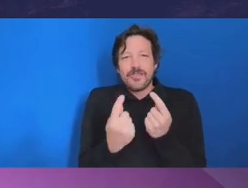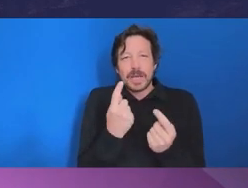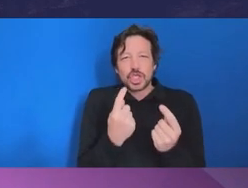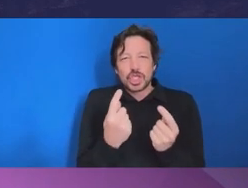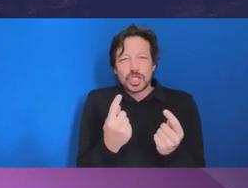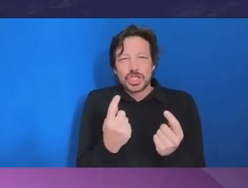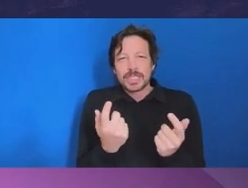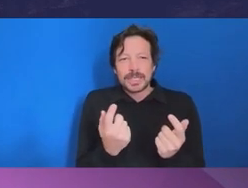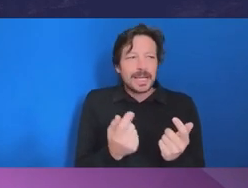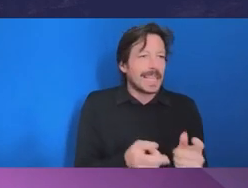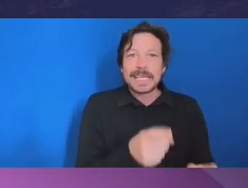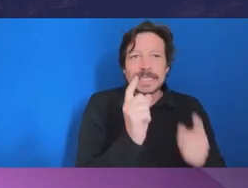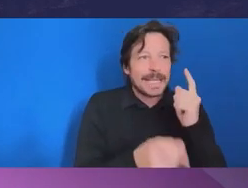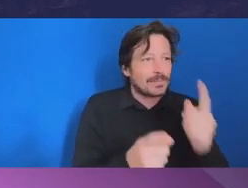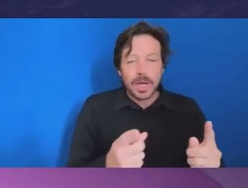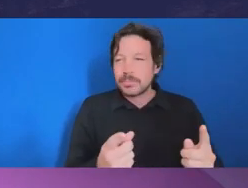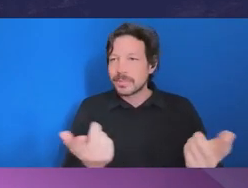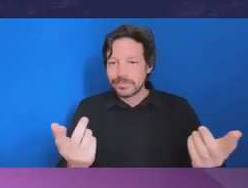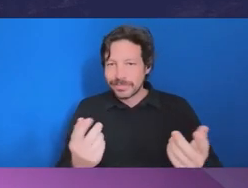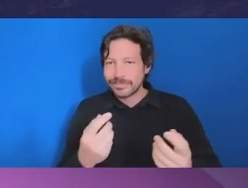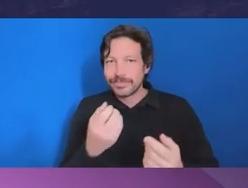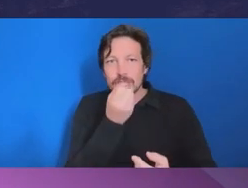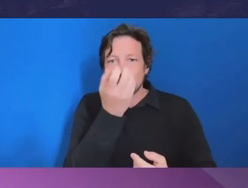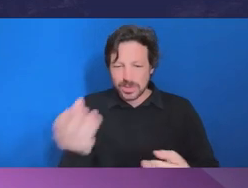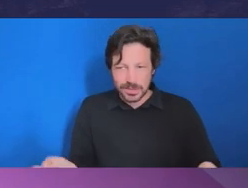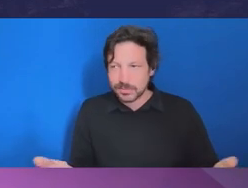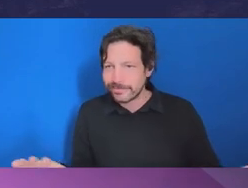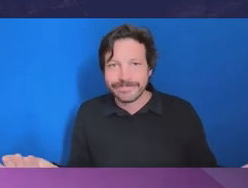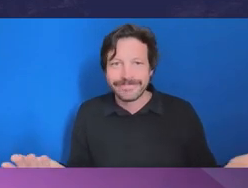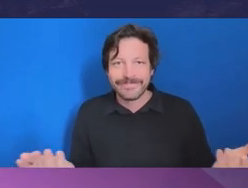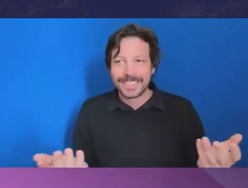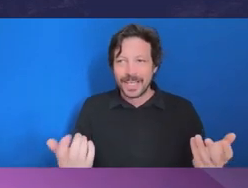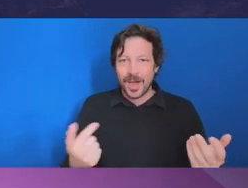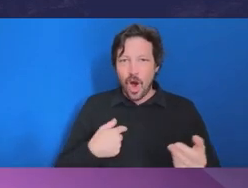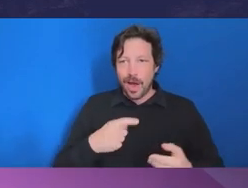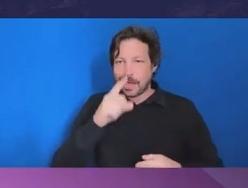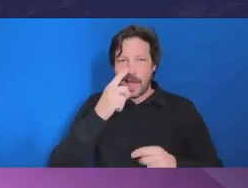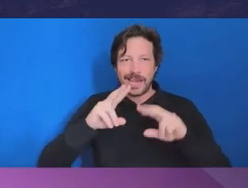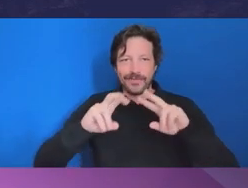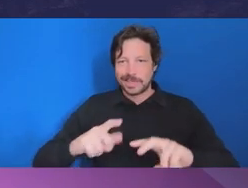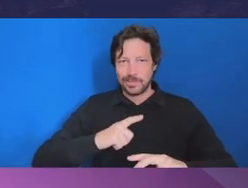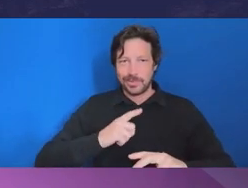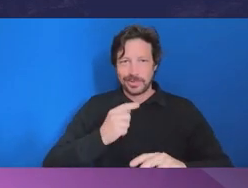without the evidence that even allows you to turn over the stones to determine if there is something there that is capable of investigation.